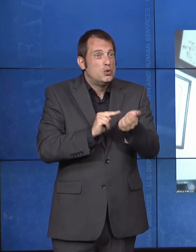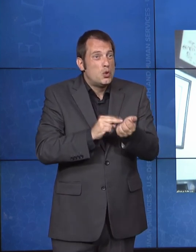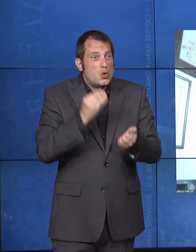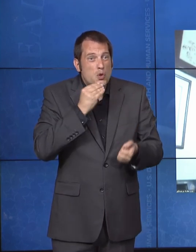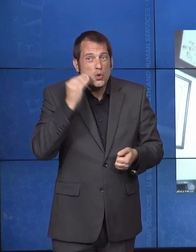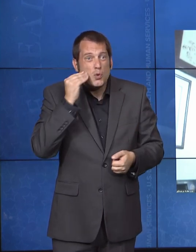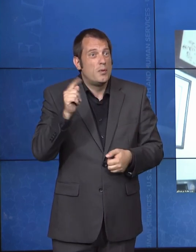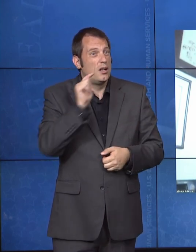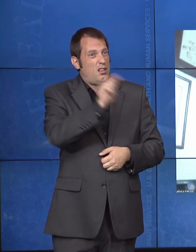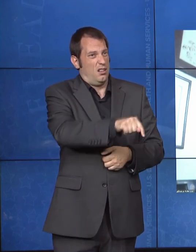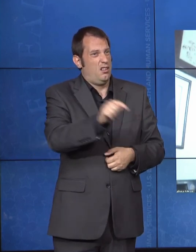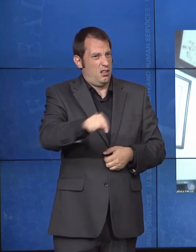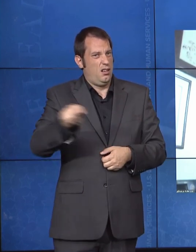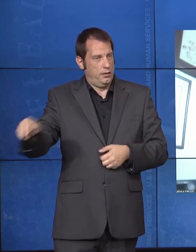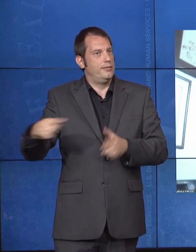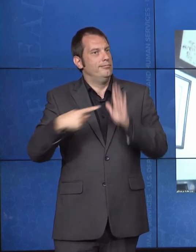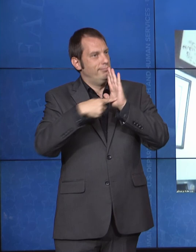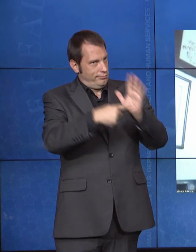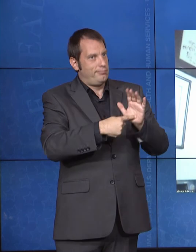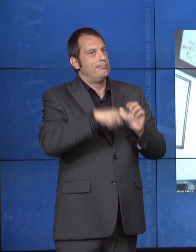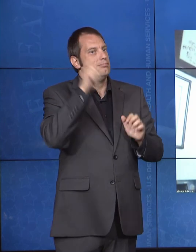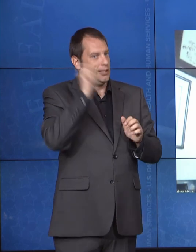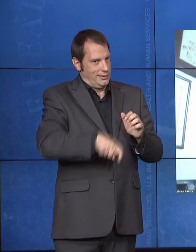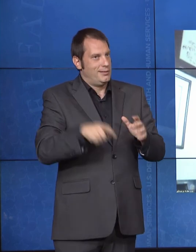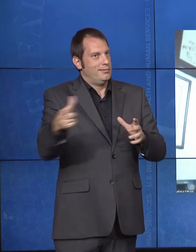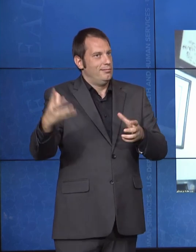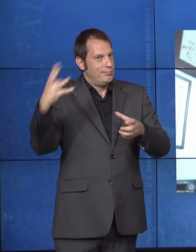in the community even more critical.